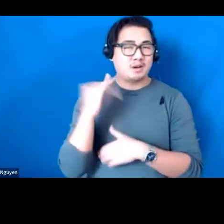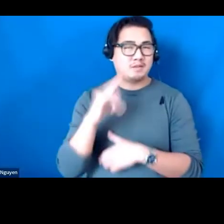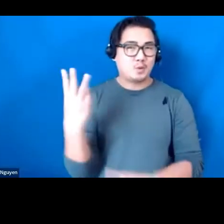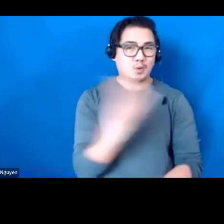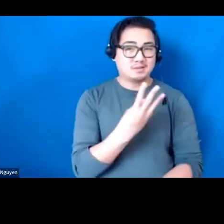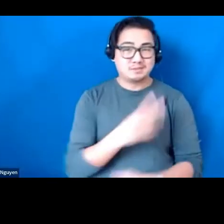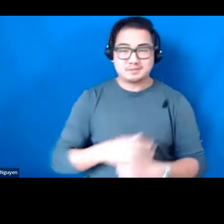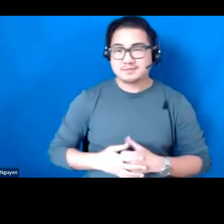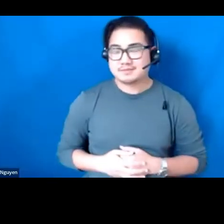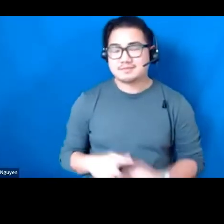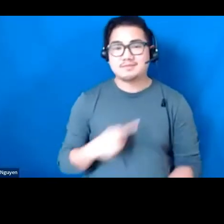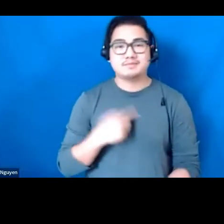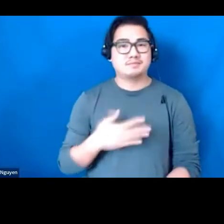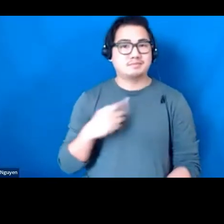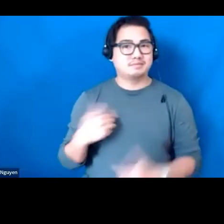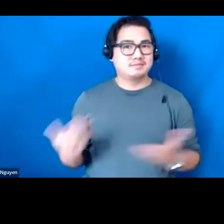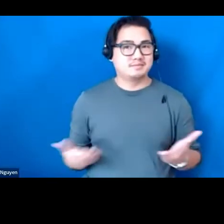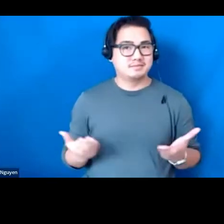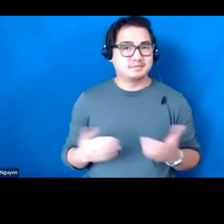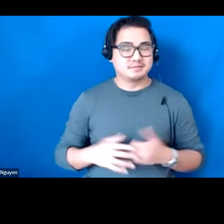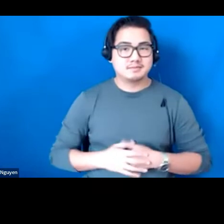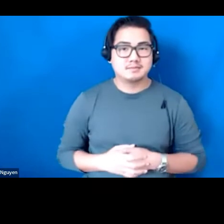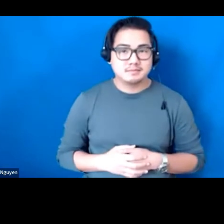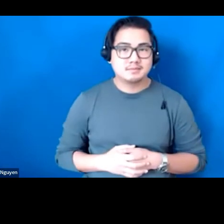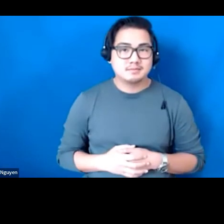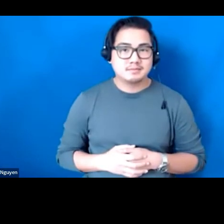I am pleased to be here. I would like to have the slides up.